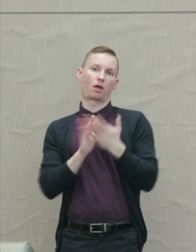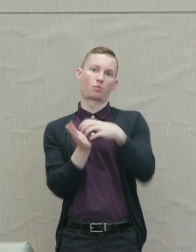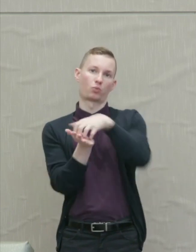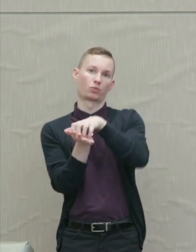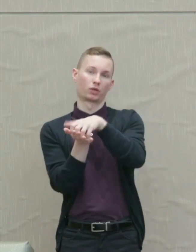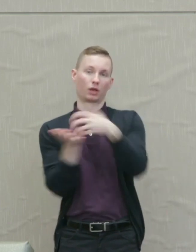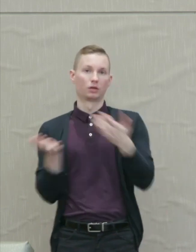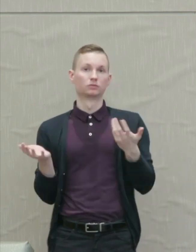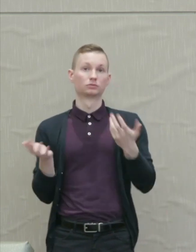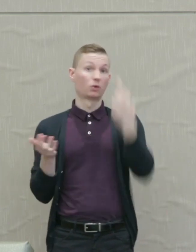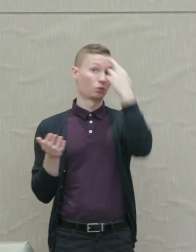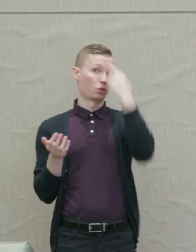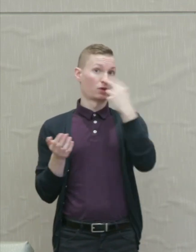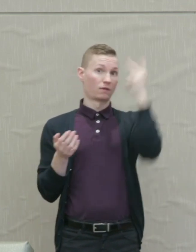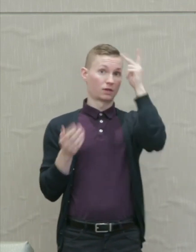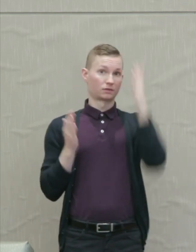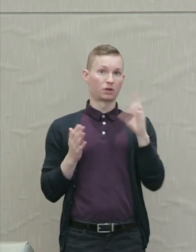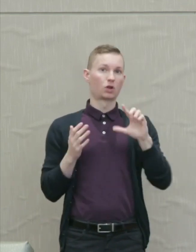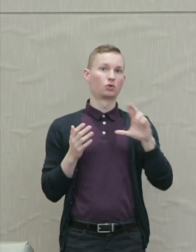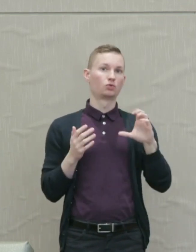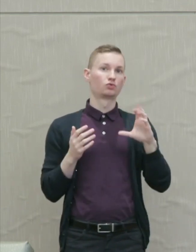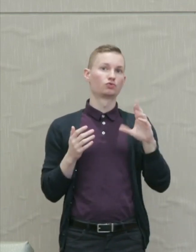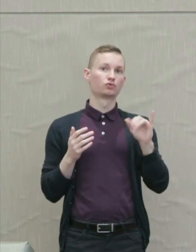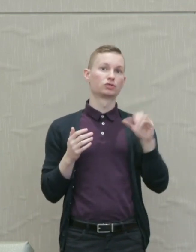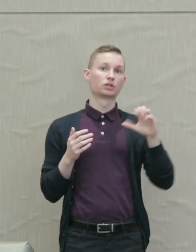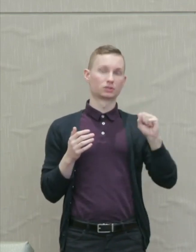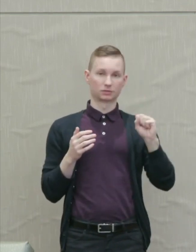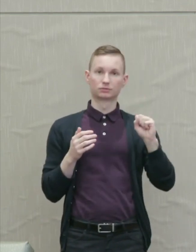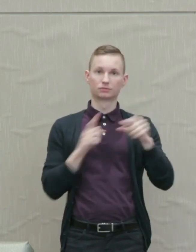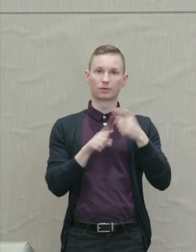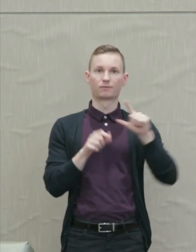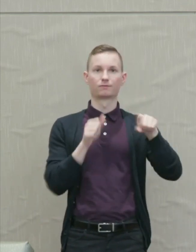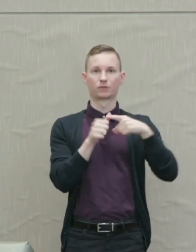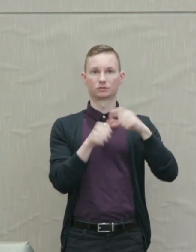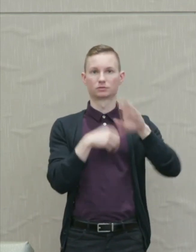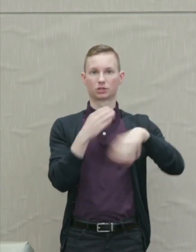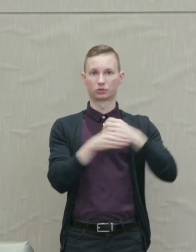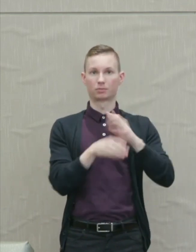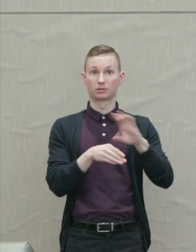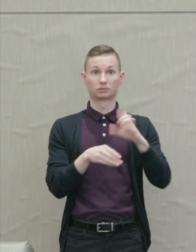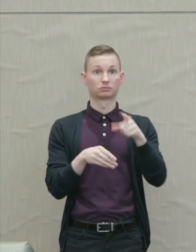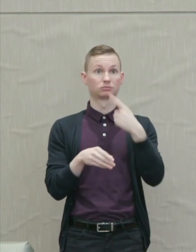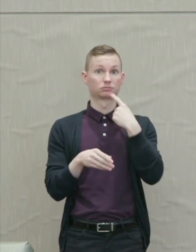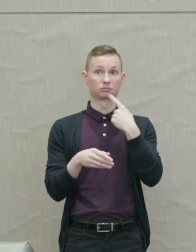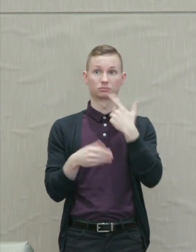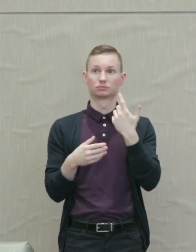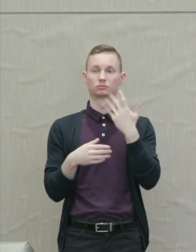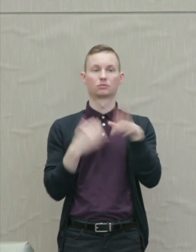The Roman philosopher Lucretius in the first century BC even says that all political anger